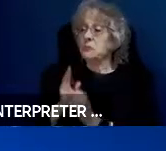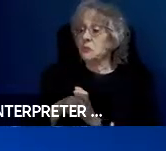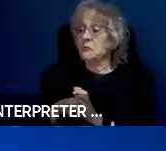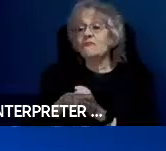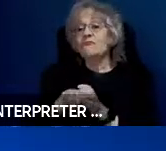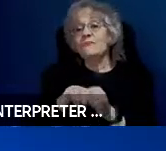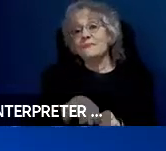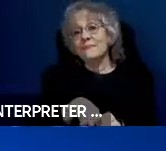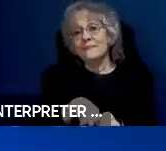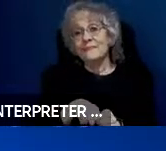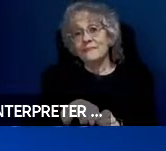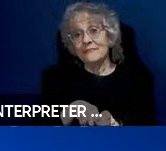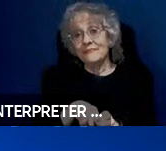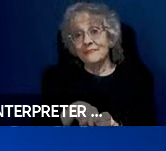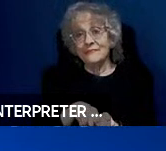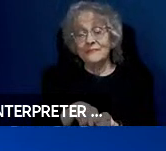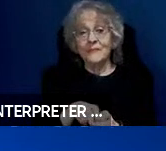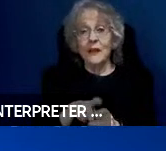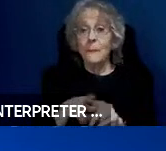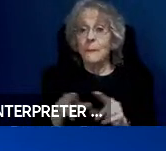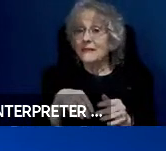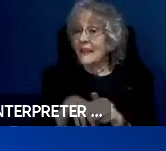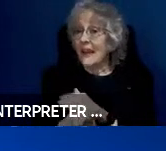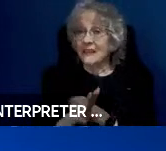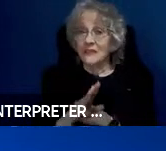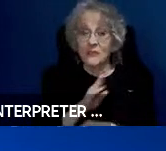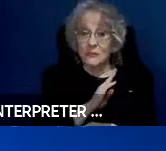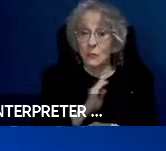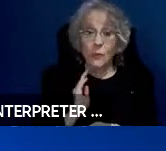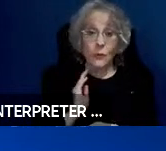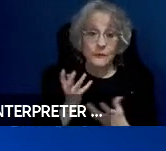So but the Access Board doesn't want to answer, you know, we are not going